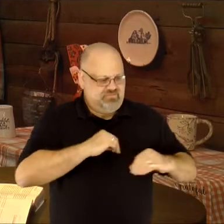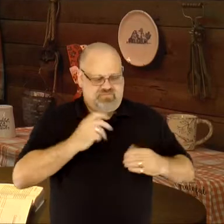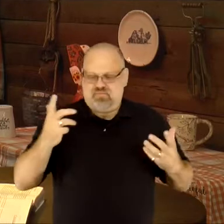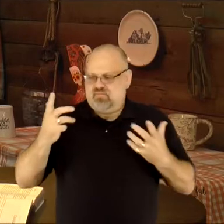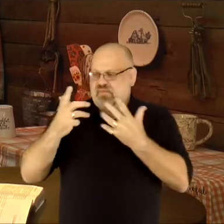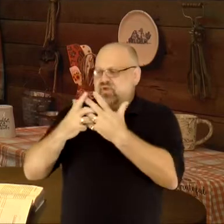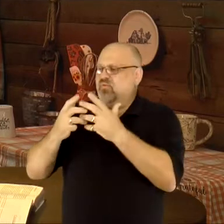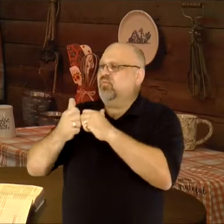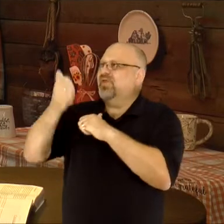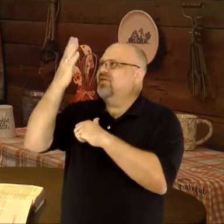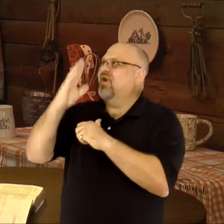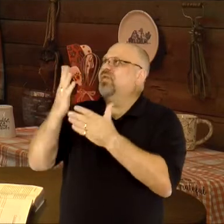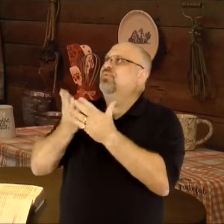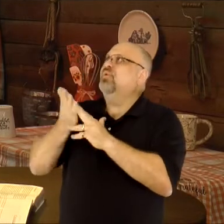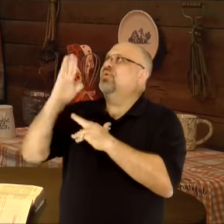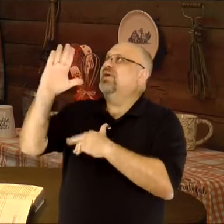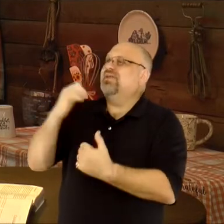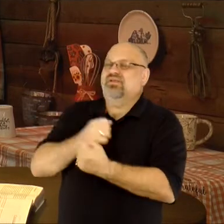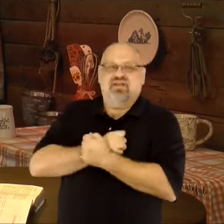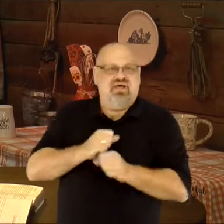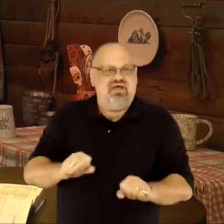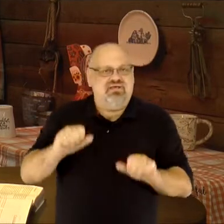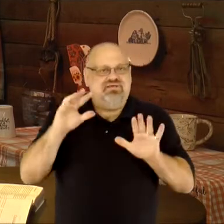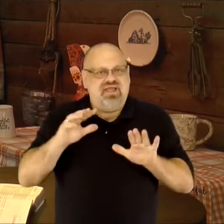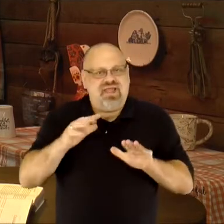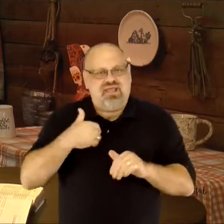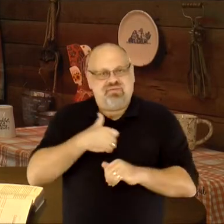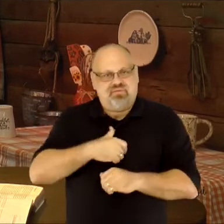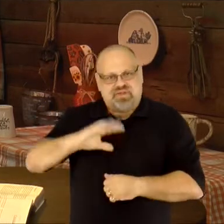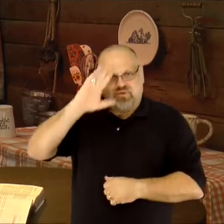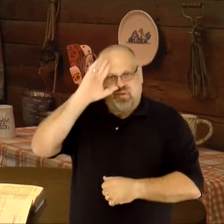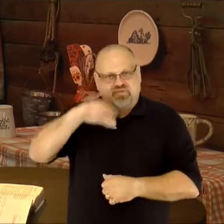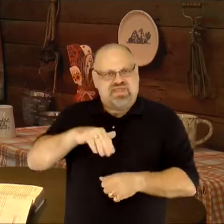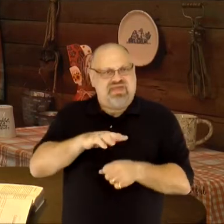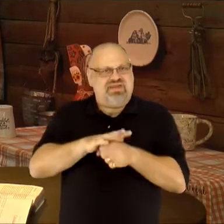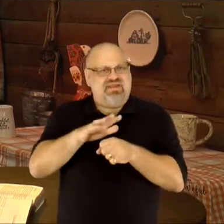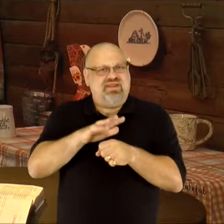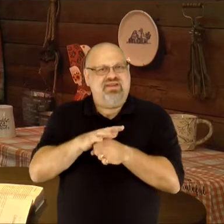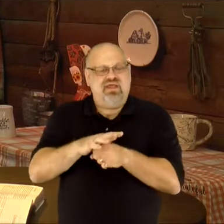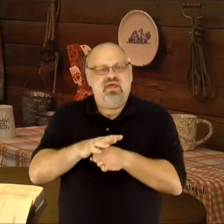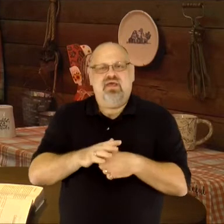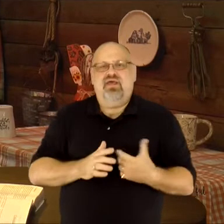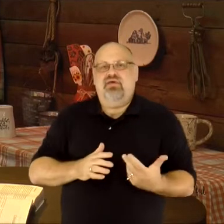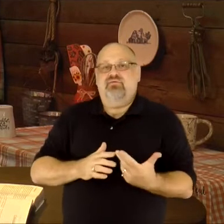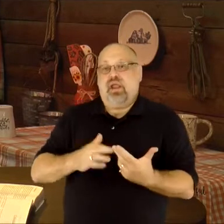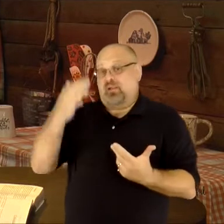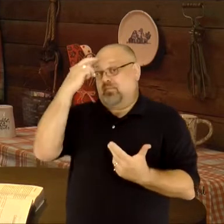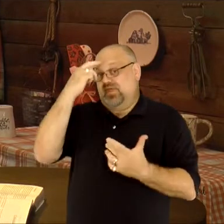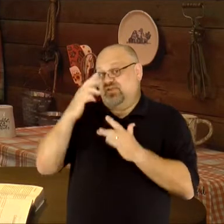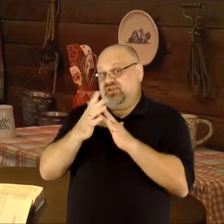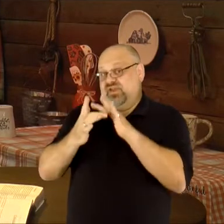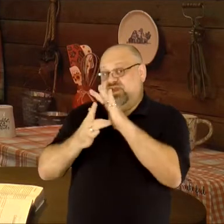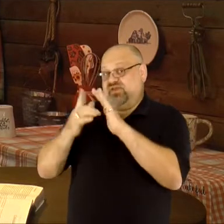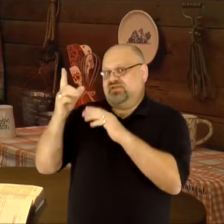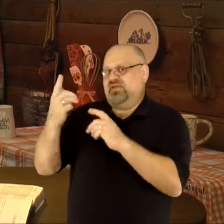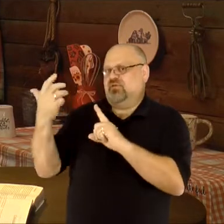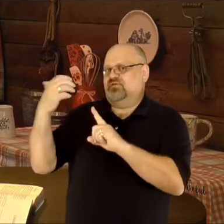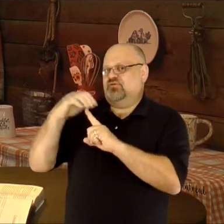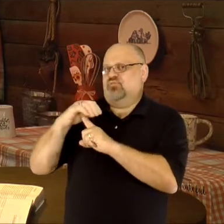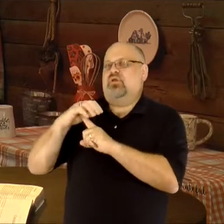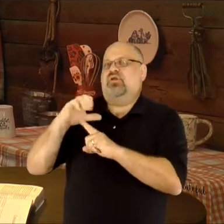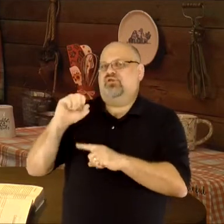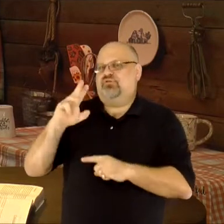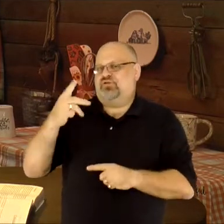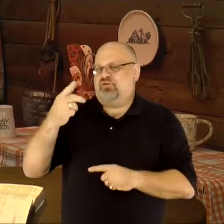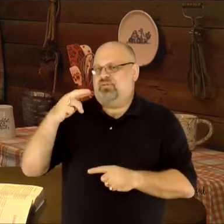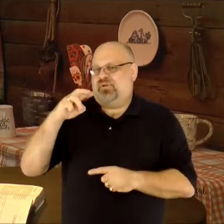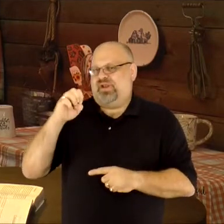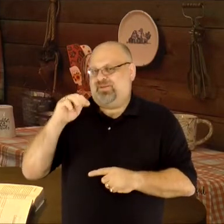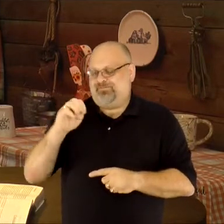us with God through His sacrificial love–and we know that's enough because Jesus is supreme.